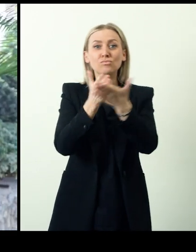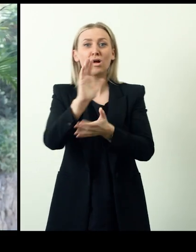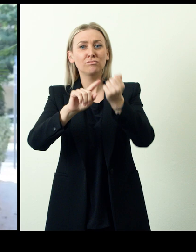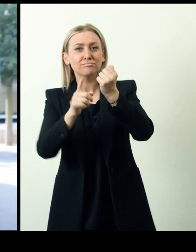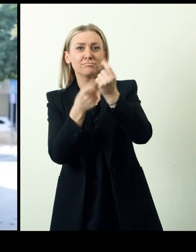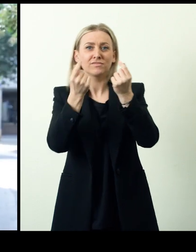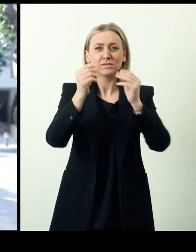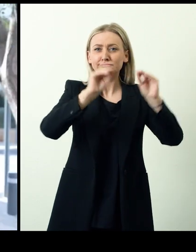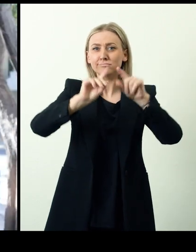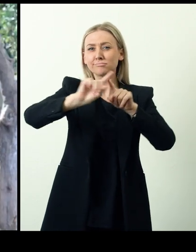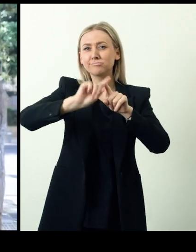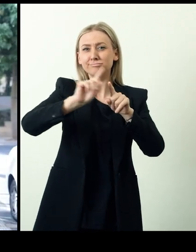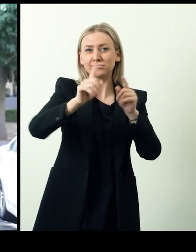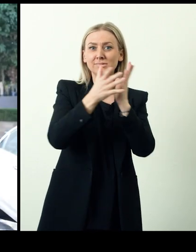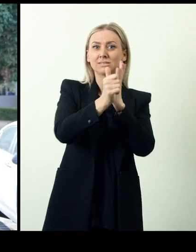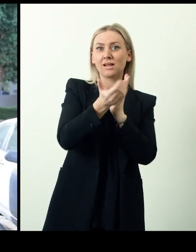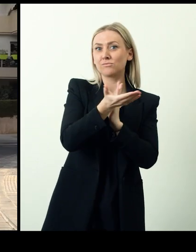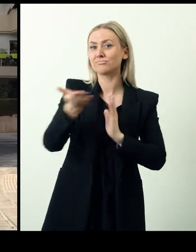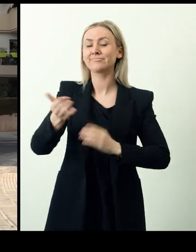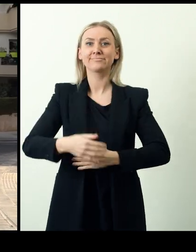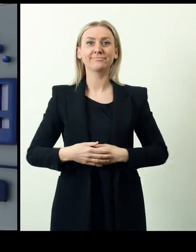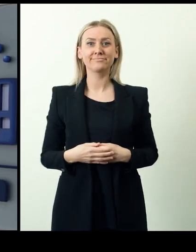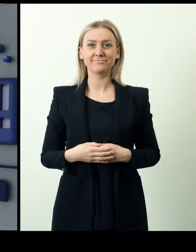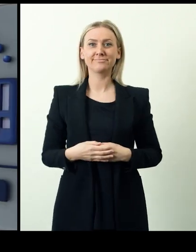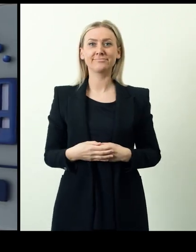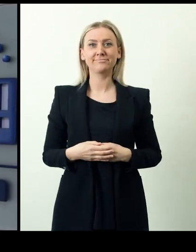actualizing rights, budgeting, cultivating autonomy and other skills.